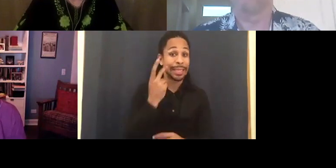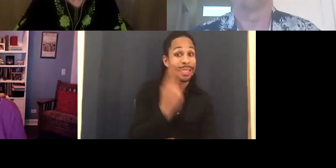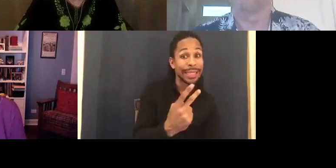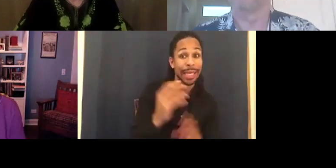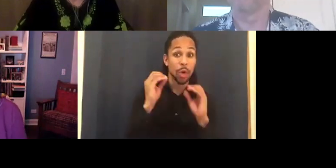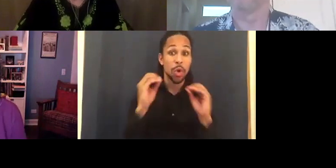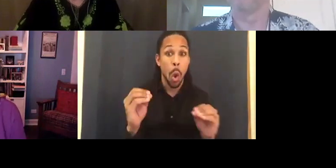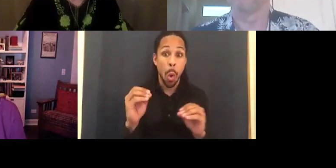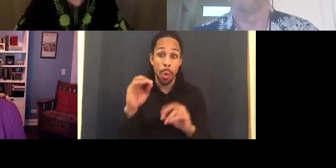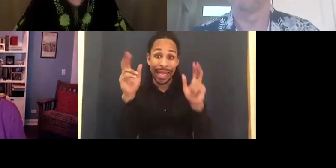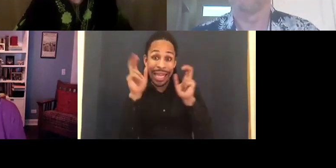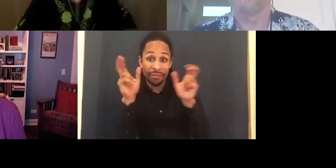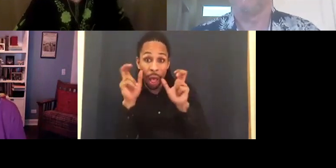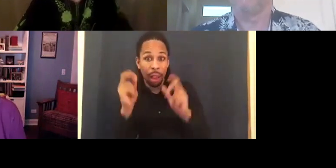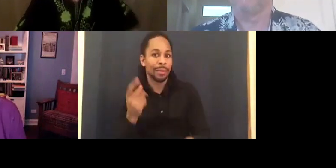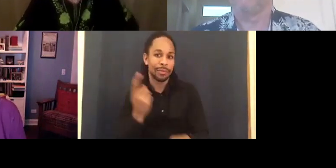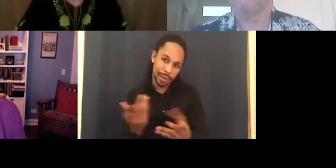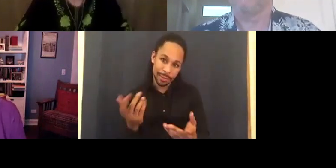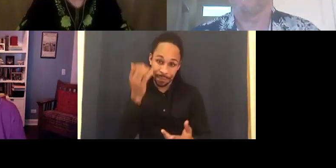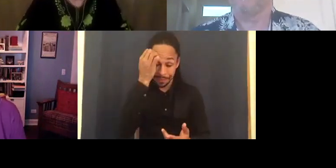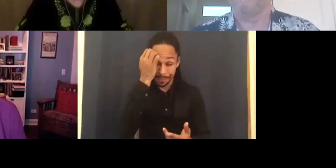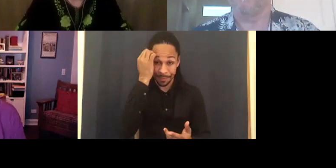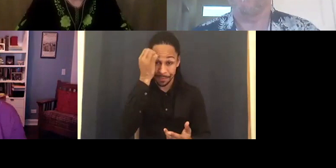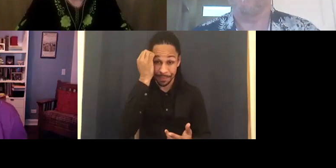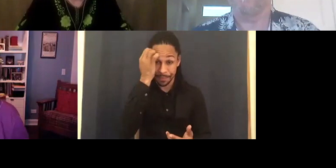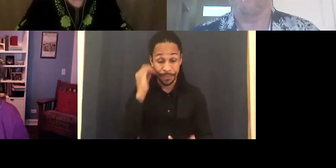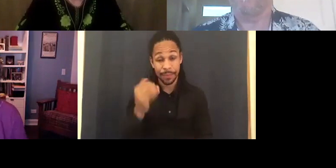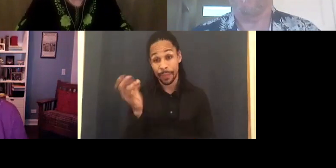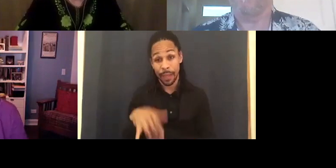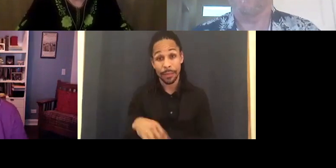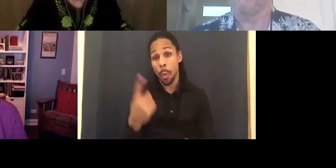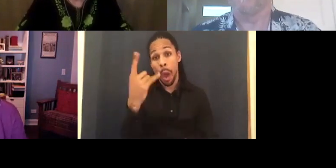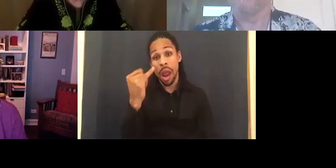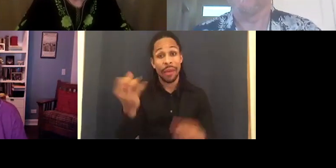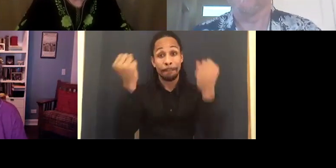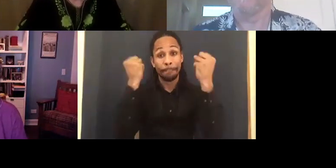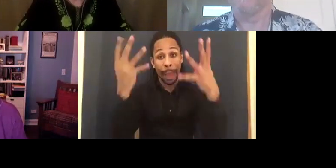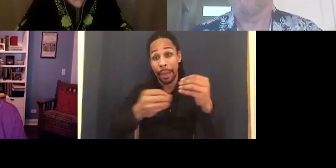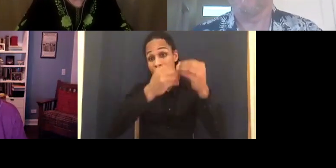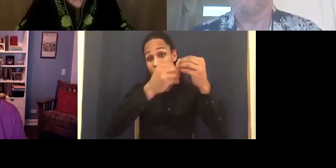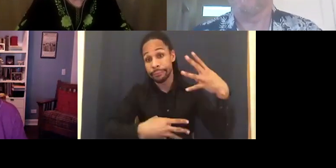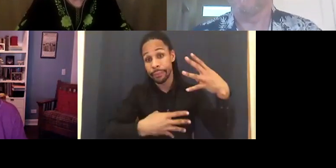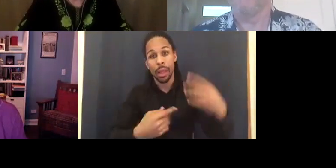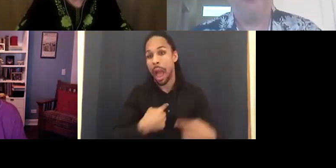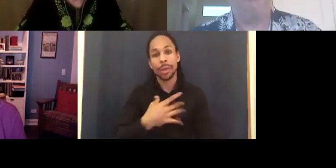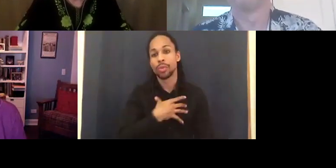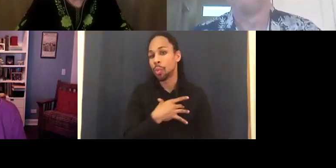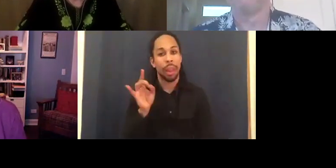That's my one of many. I dislike all of them pretty much.